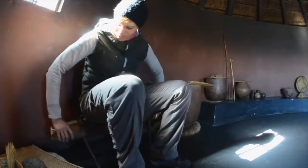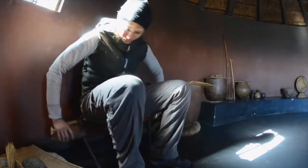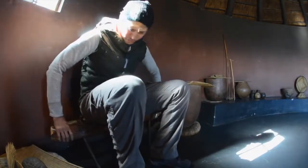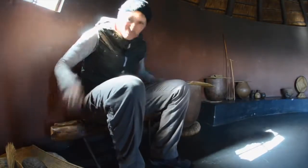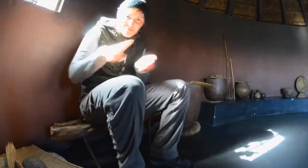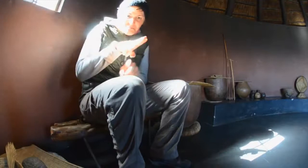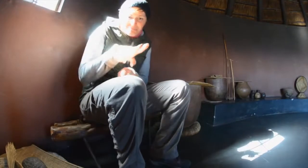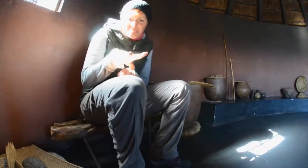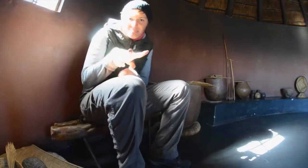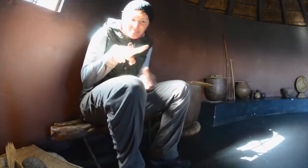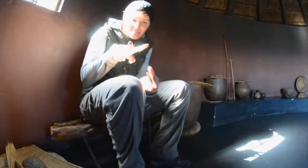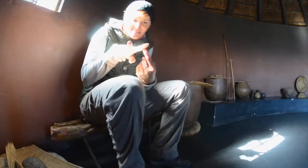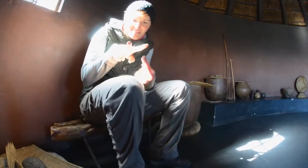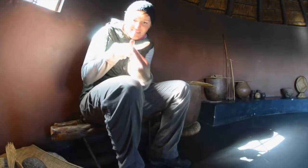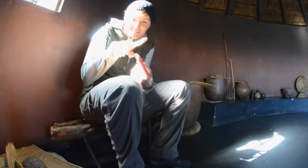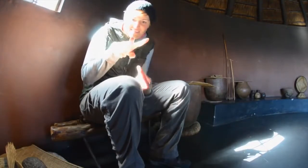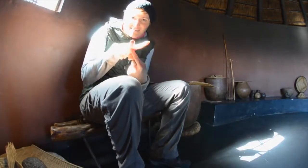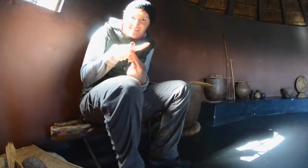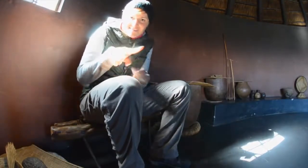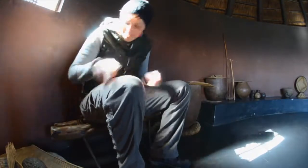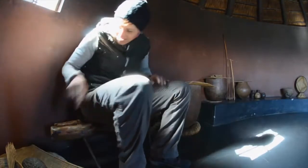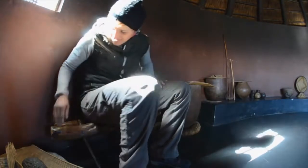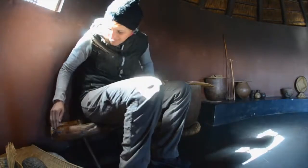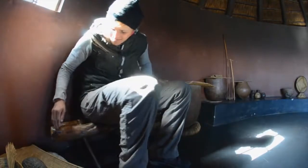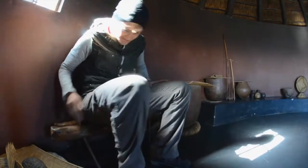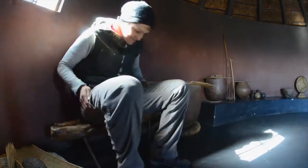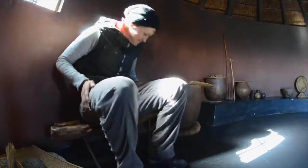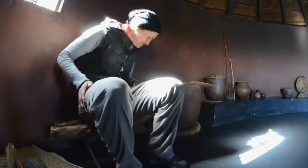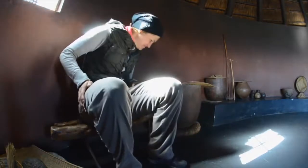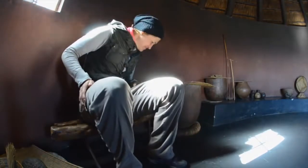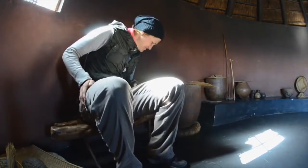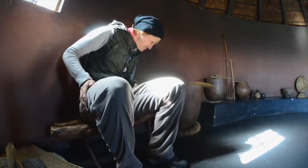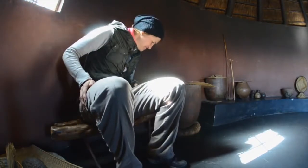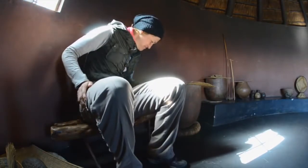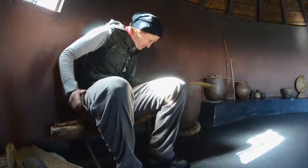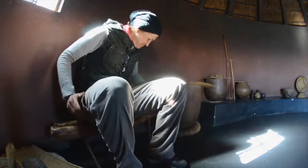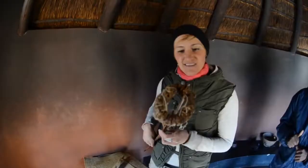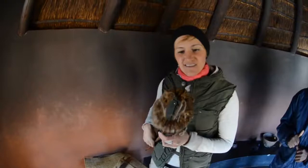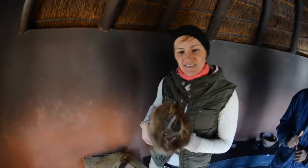It is really comfortable to sit on, with a V shaped wood with three legs.